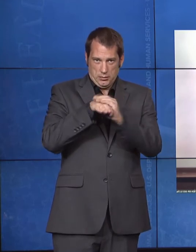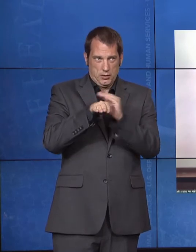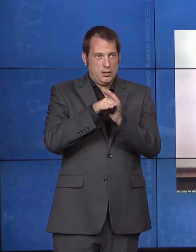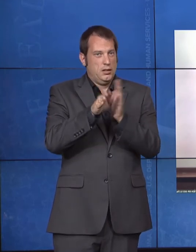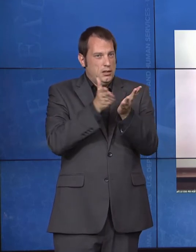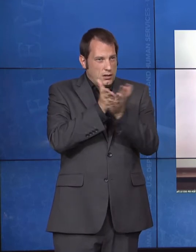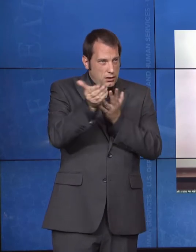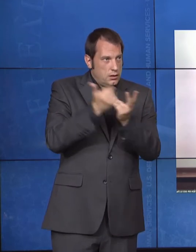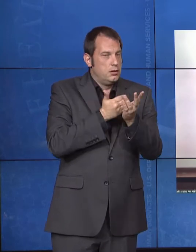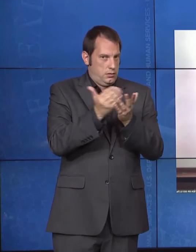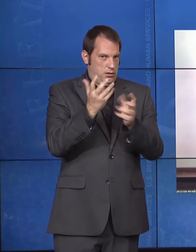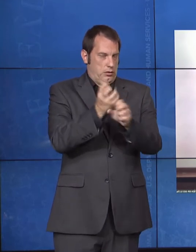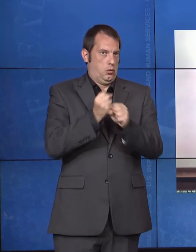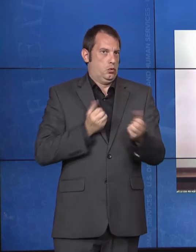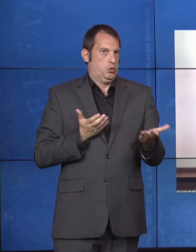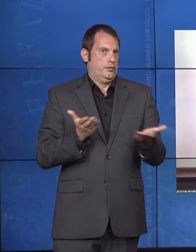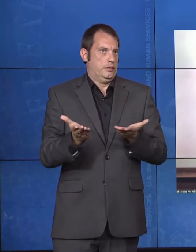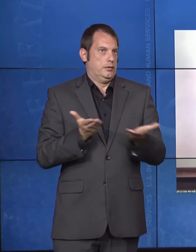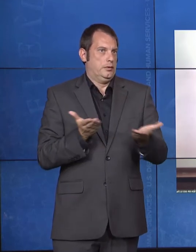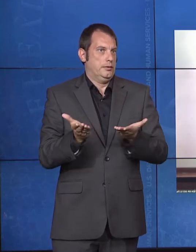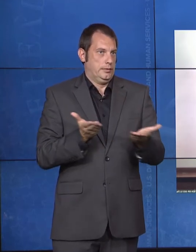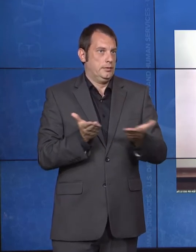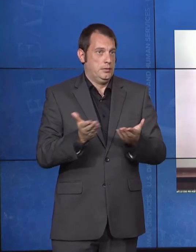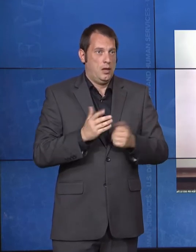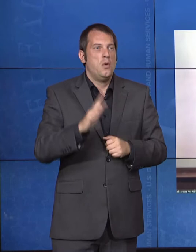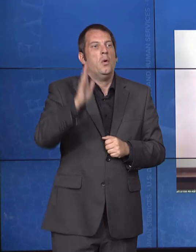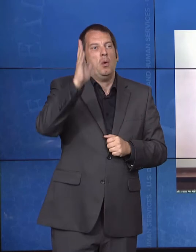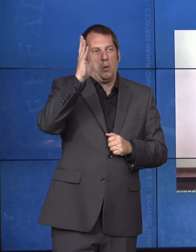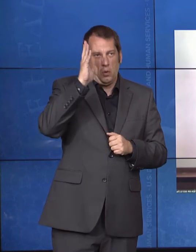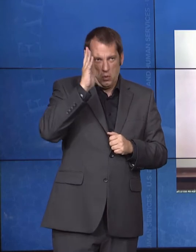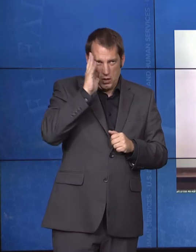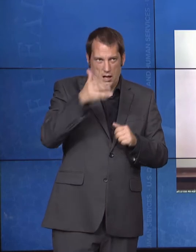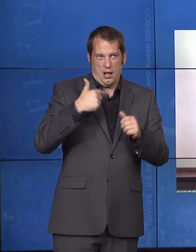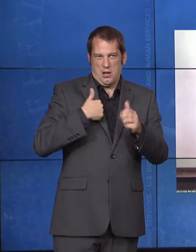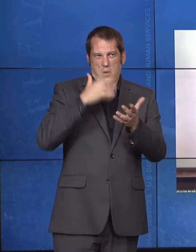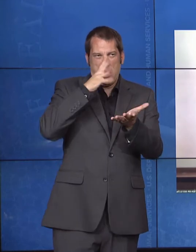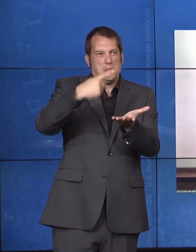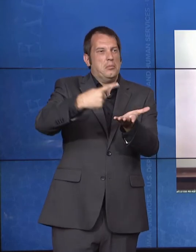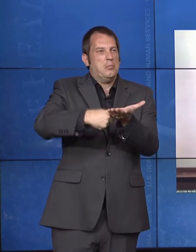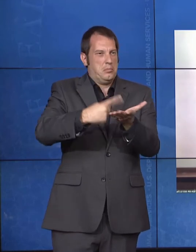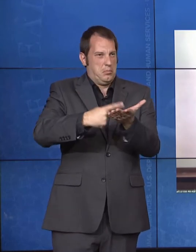I'm going to mention just a few examples of recent work in which our department can take